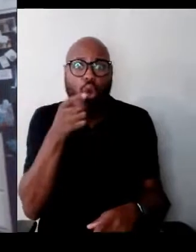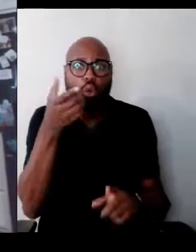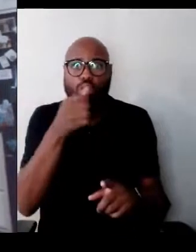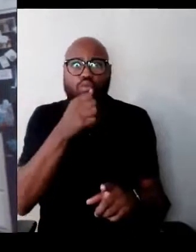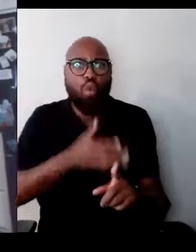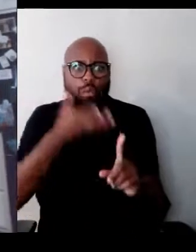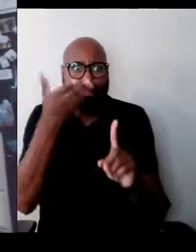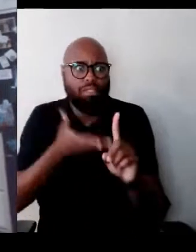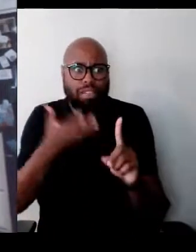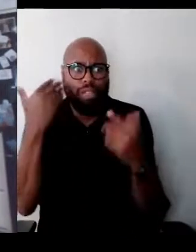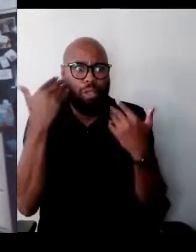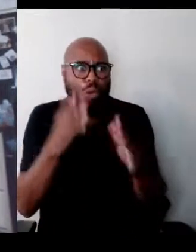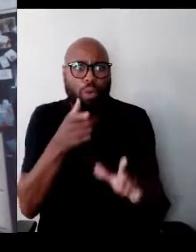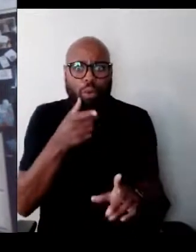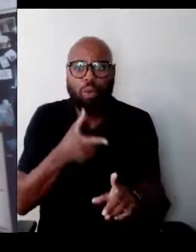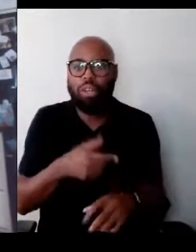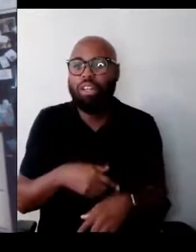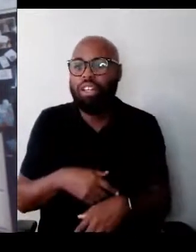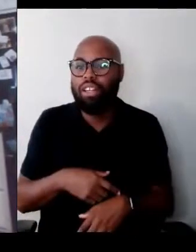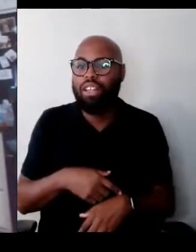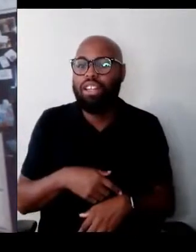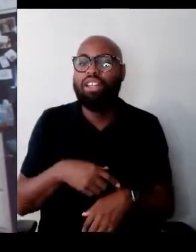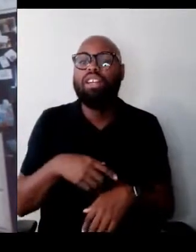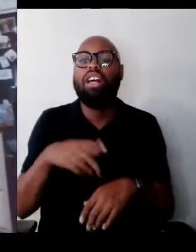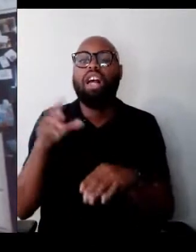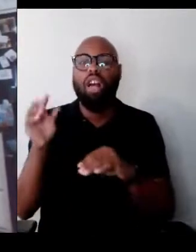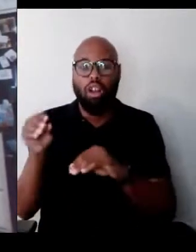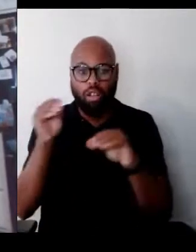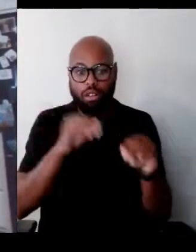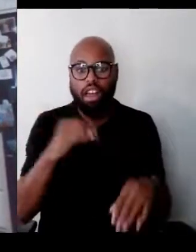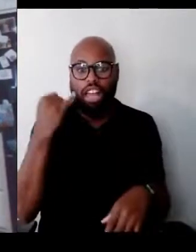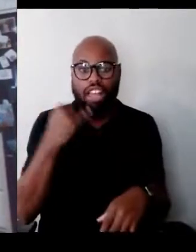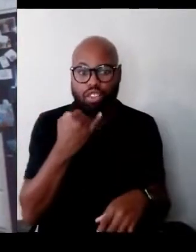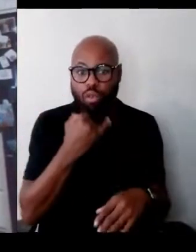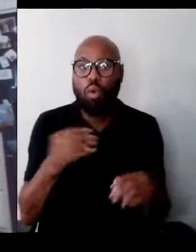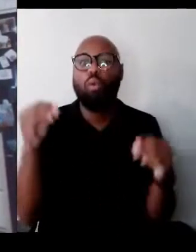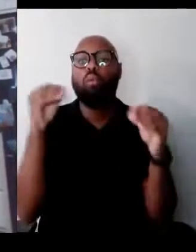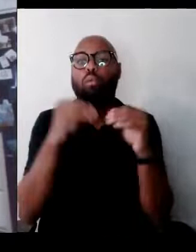And we ended up in Israel with more war and more trauma.